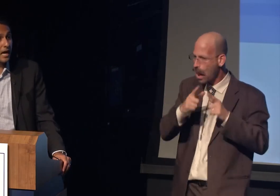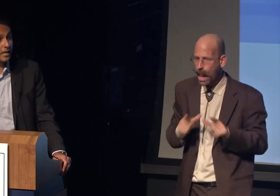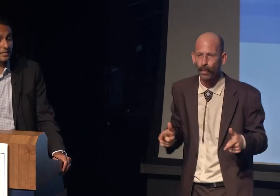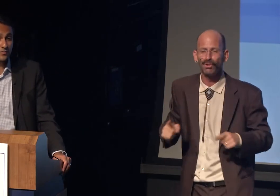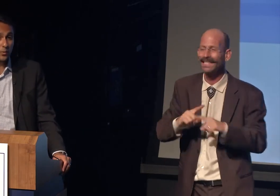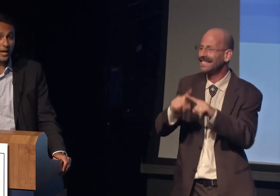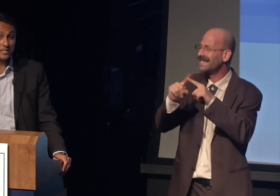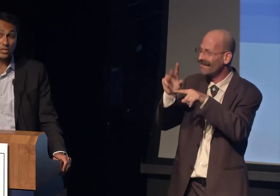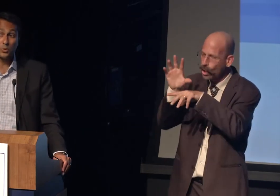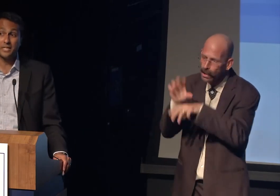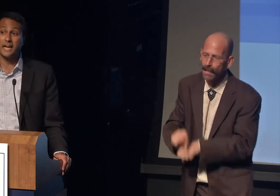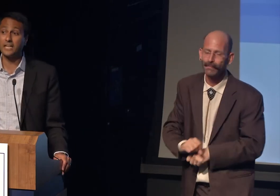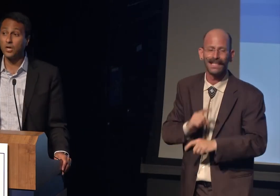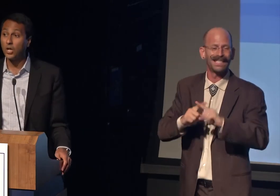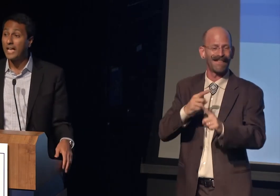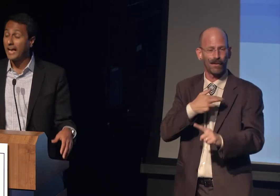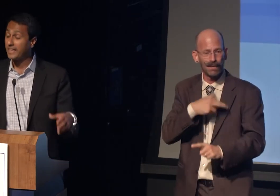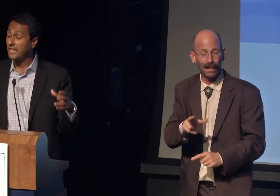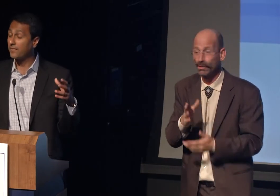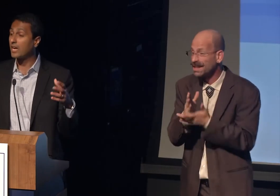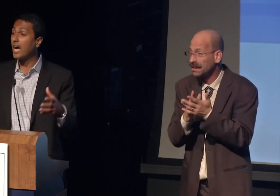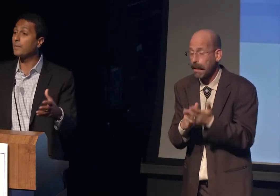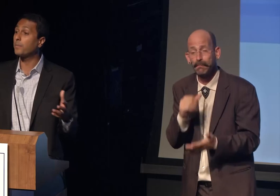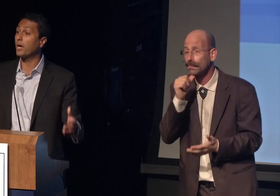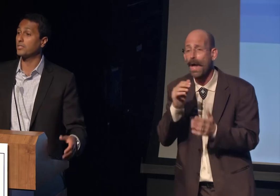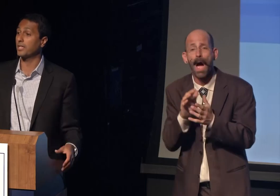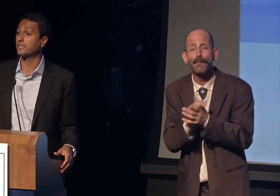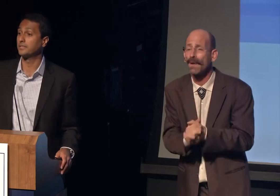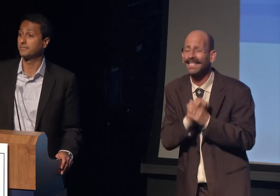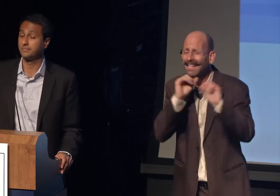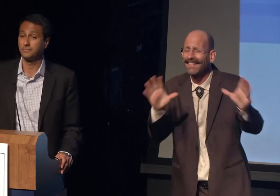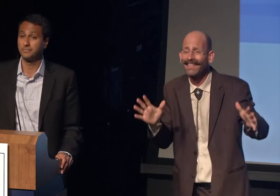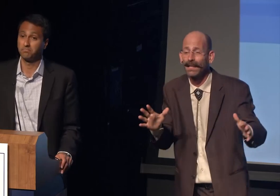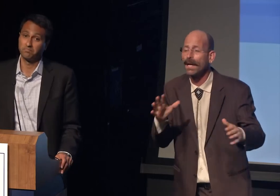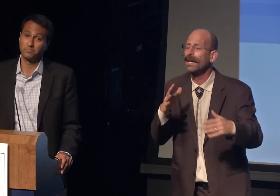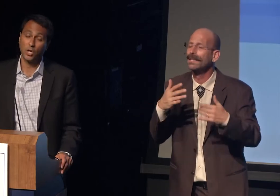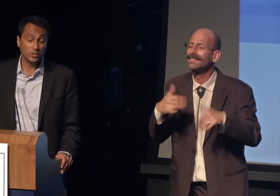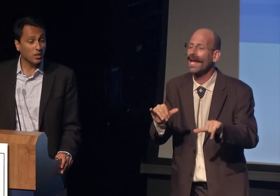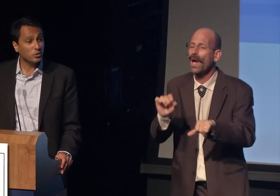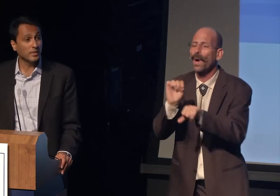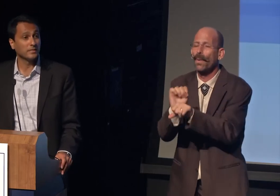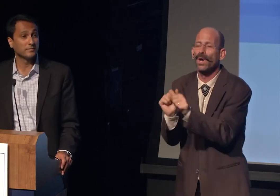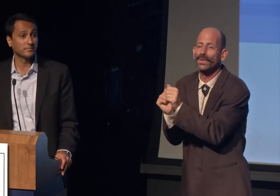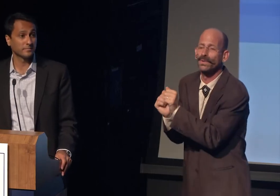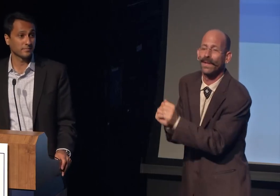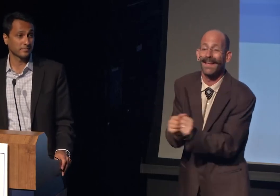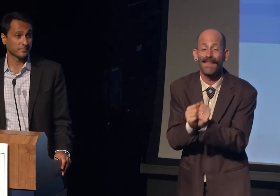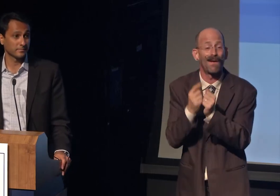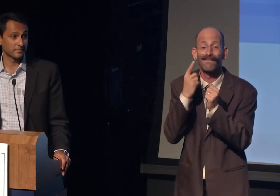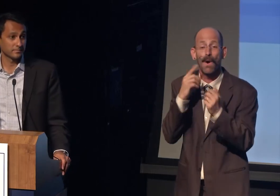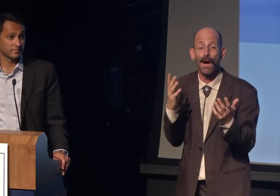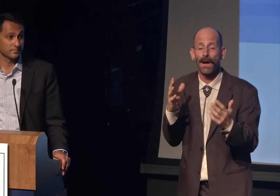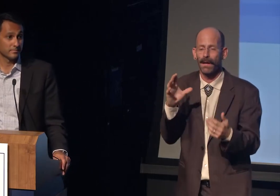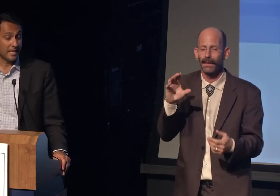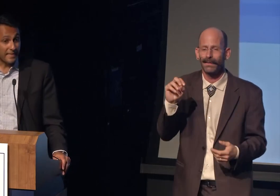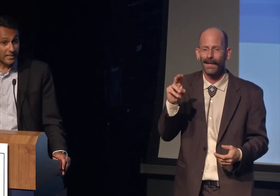praying to God in different ways, including not at all and they could have a common project. Called a country.